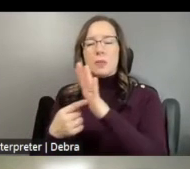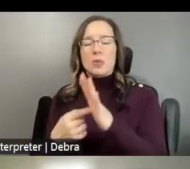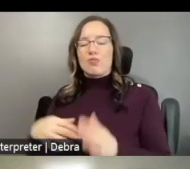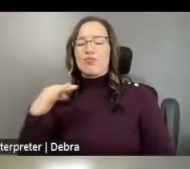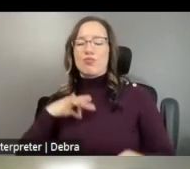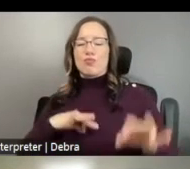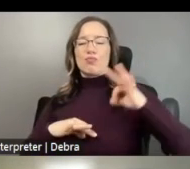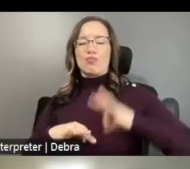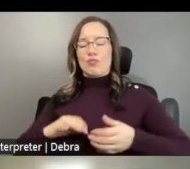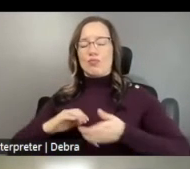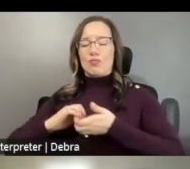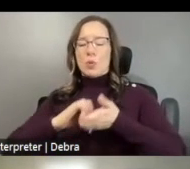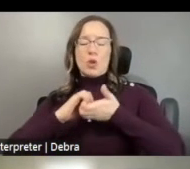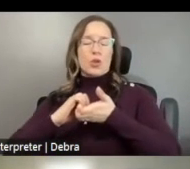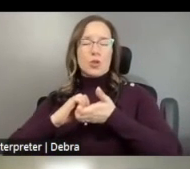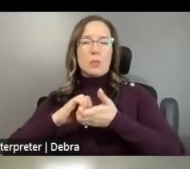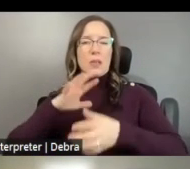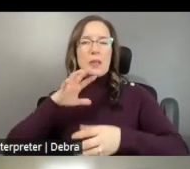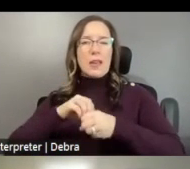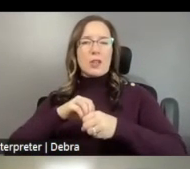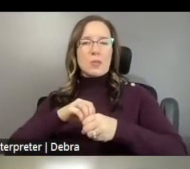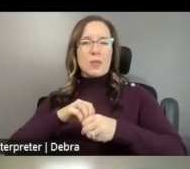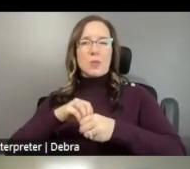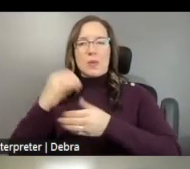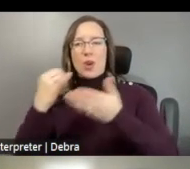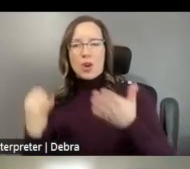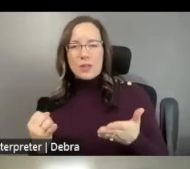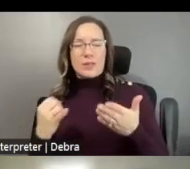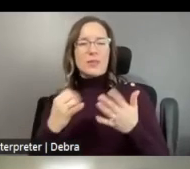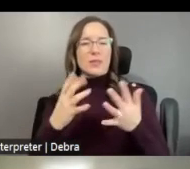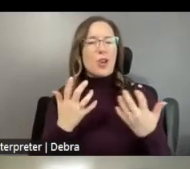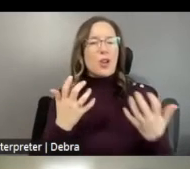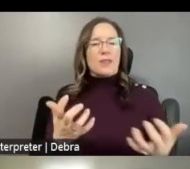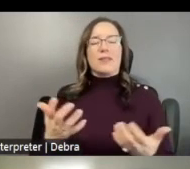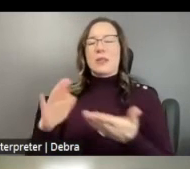PARTNERSHIPS AND ENGAGEMENT WITH ARTISTS, AUDIENCES, COMMUNITIES ,AND ORGANIZATIONS